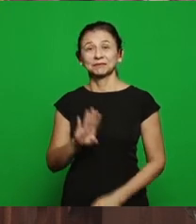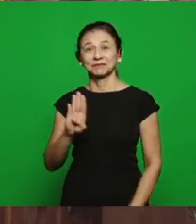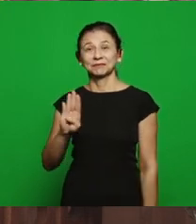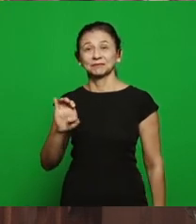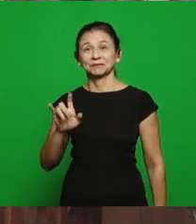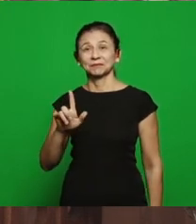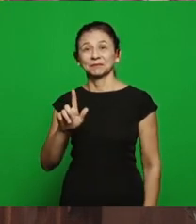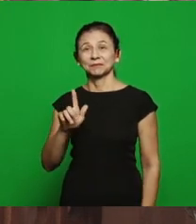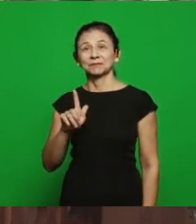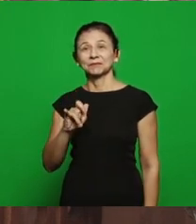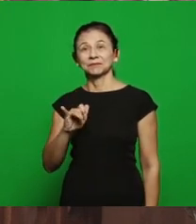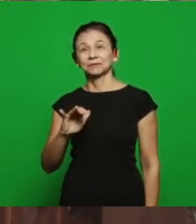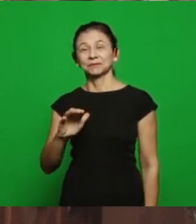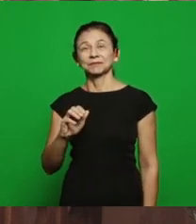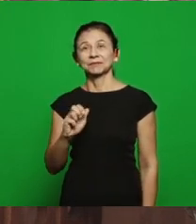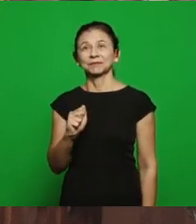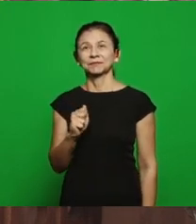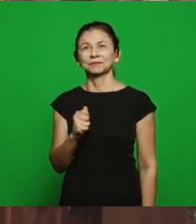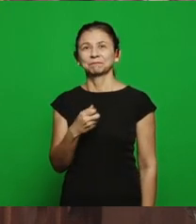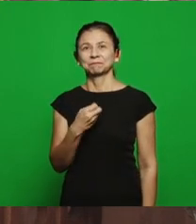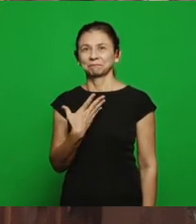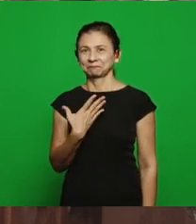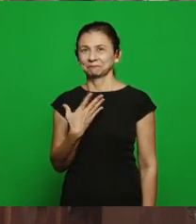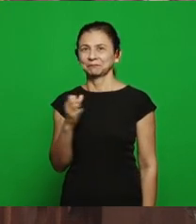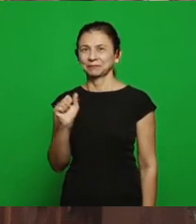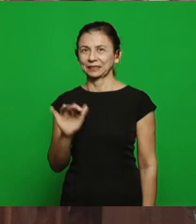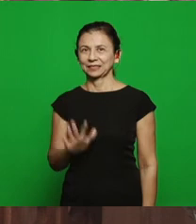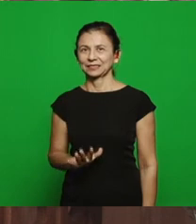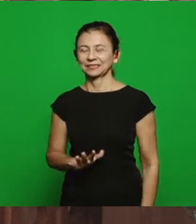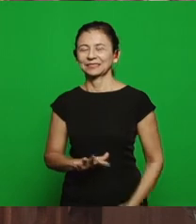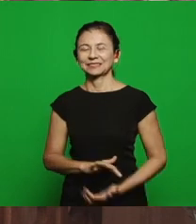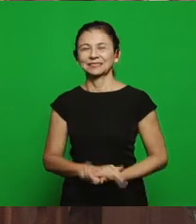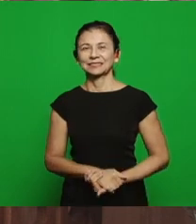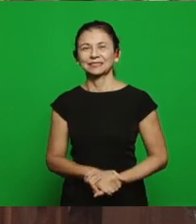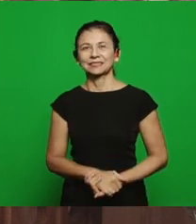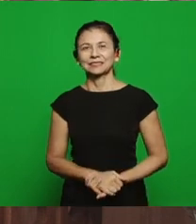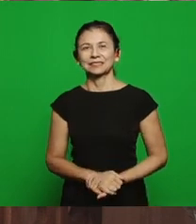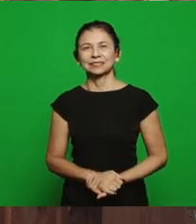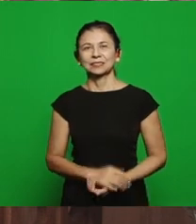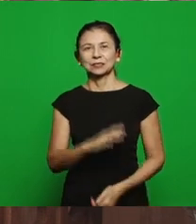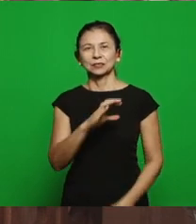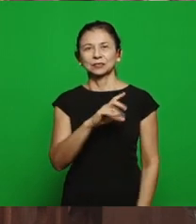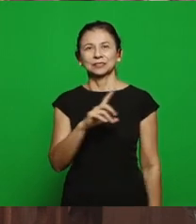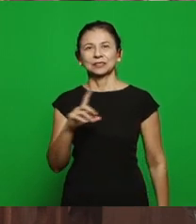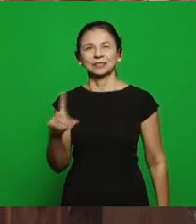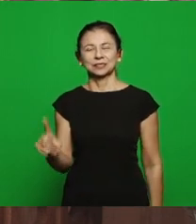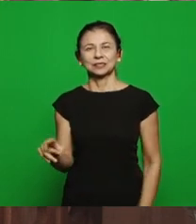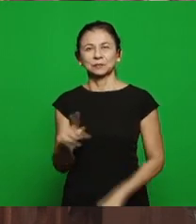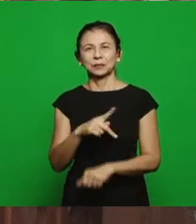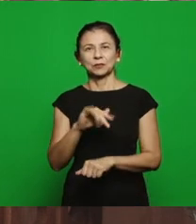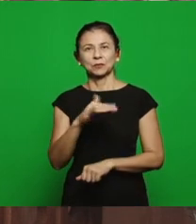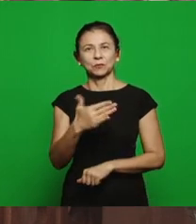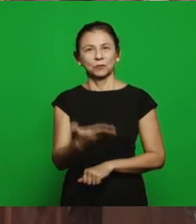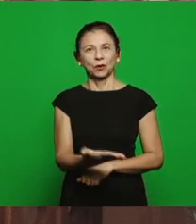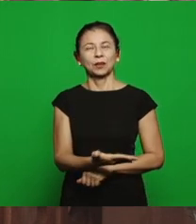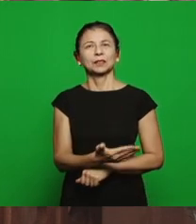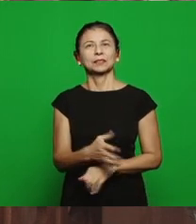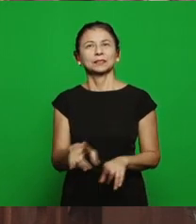in this case, the coordination of the churches of Brussels and Amsterdam, there were children from